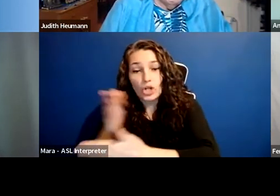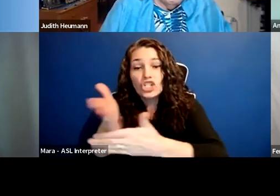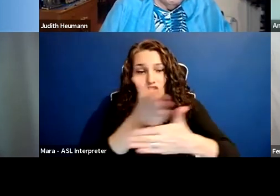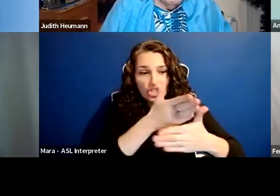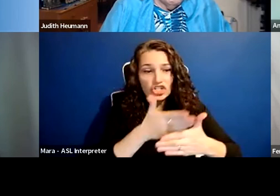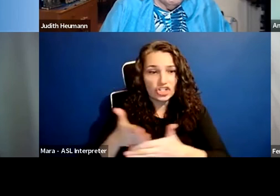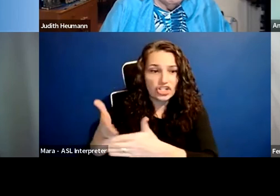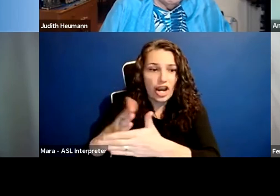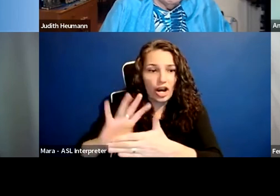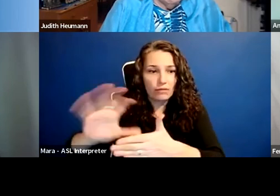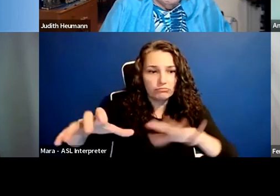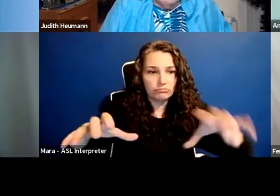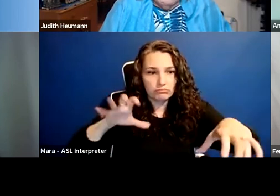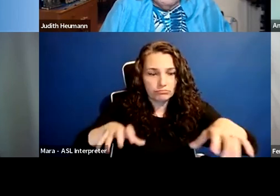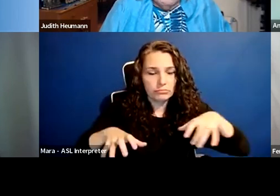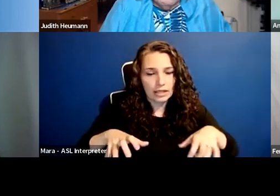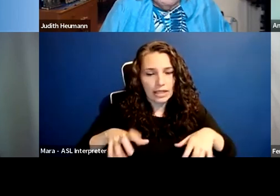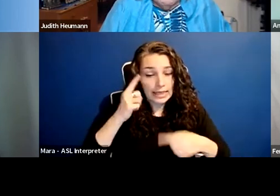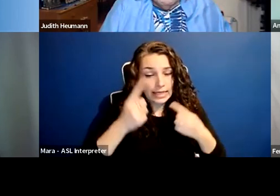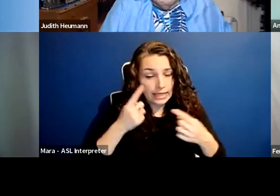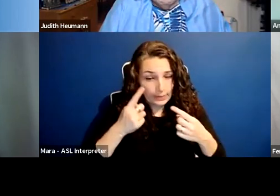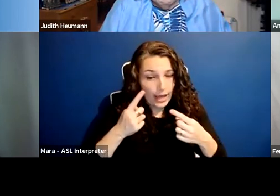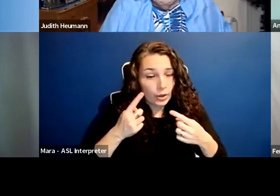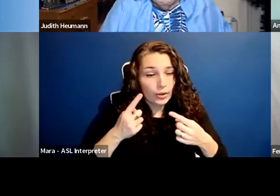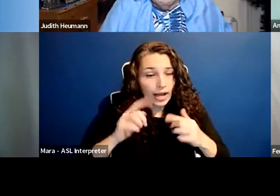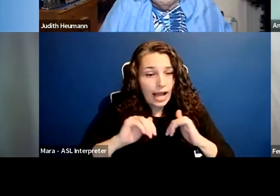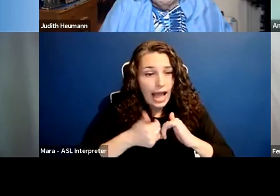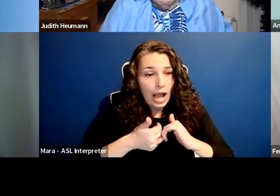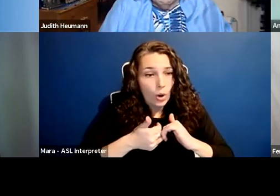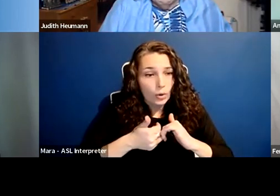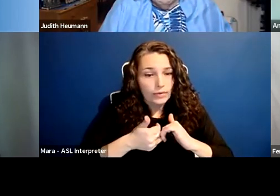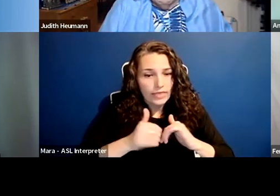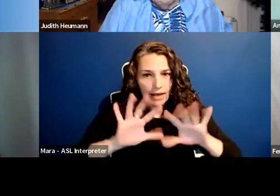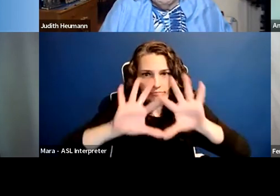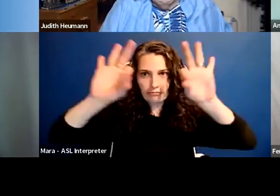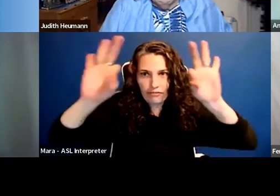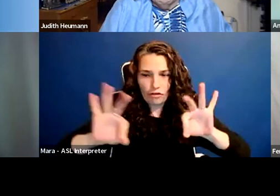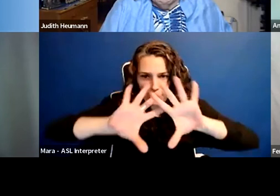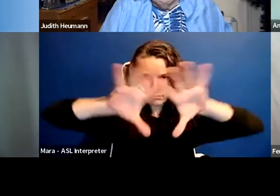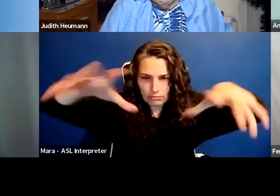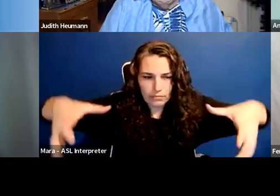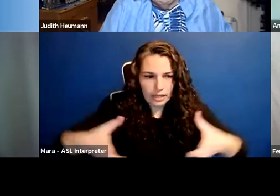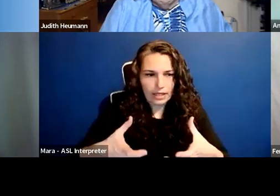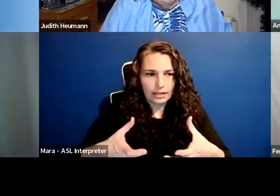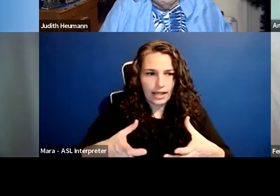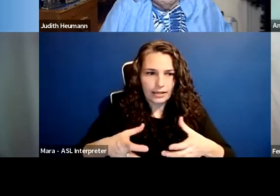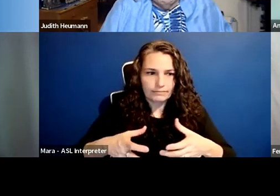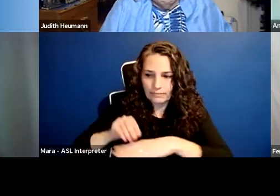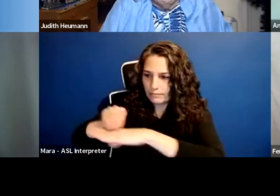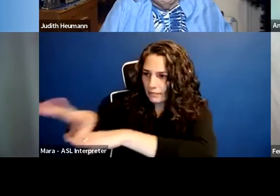and thinking about how, how a frame can resonate across different groups,